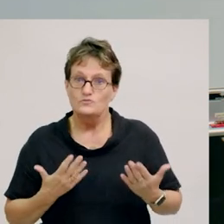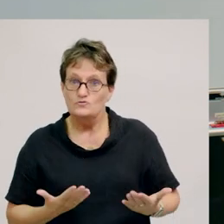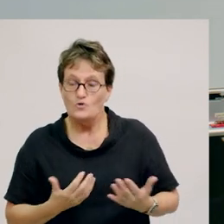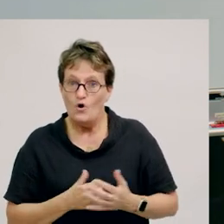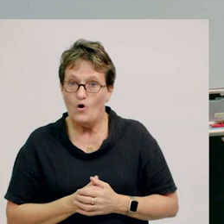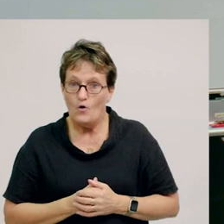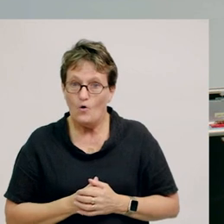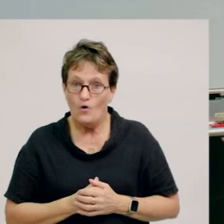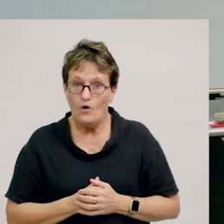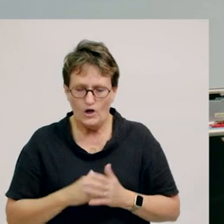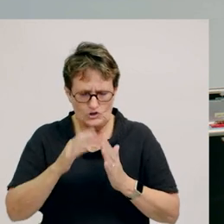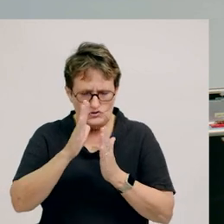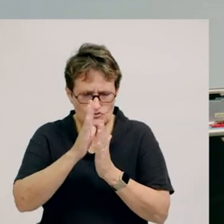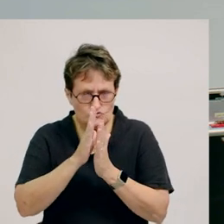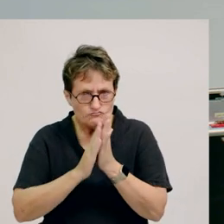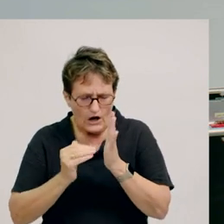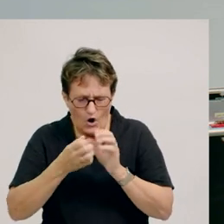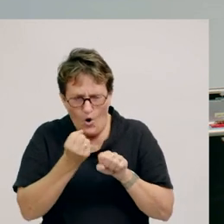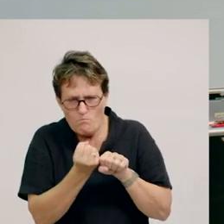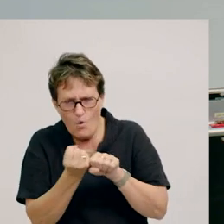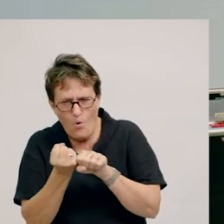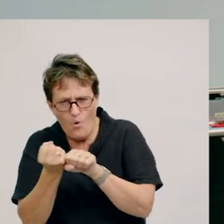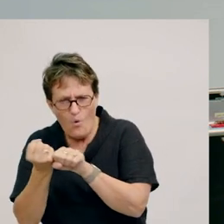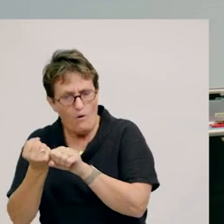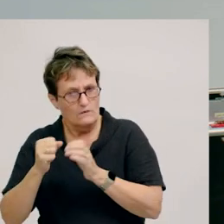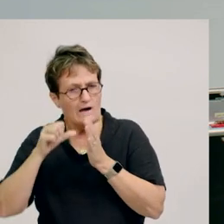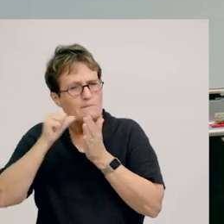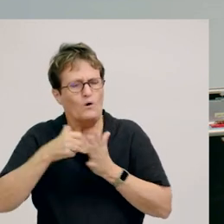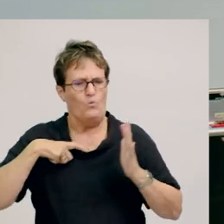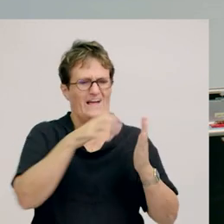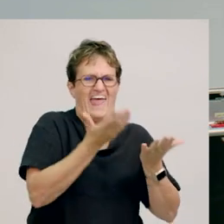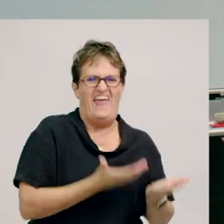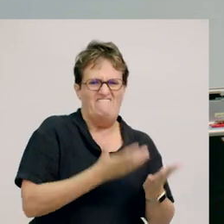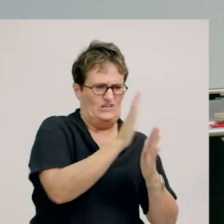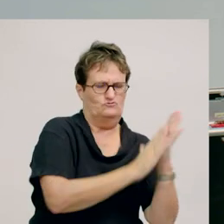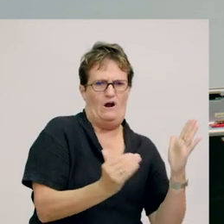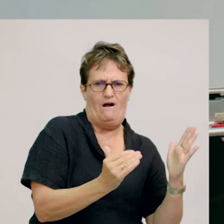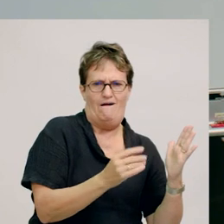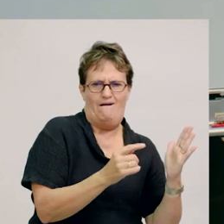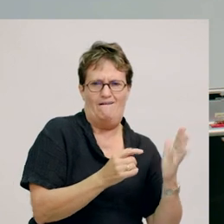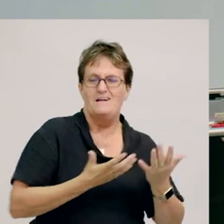The tip truck must have been pulling harder, when we had a heavier load.